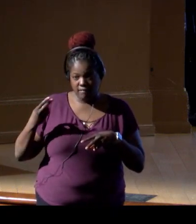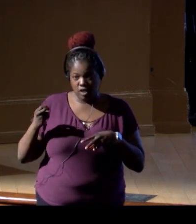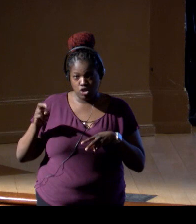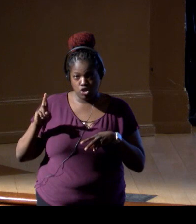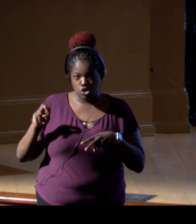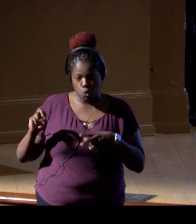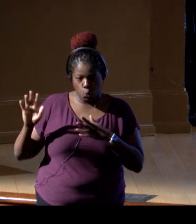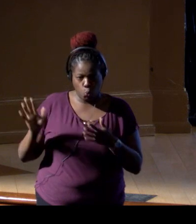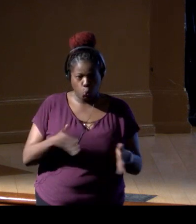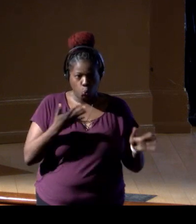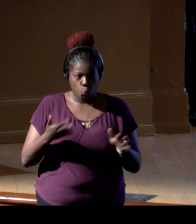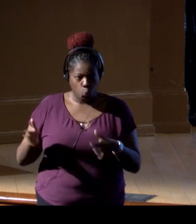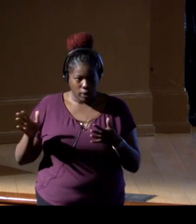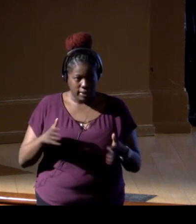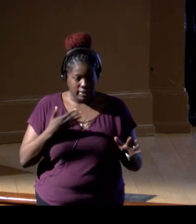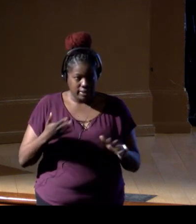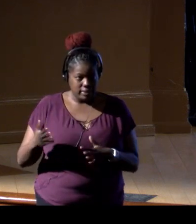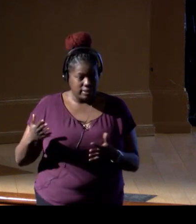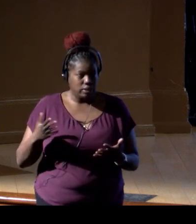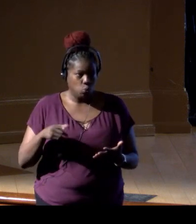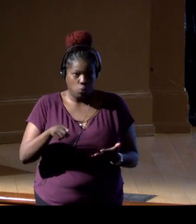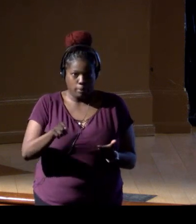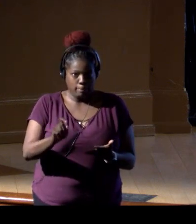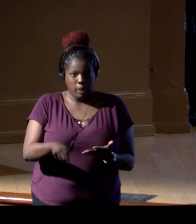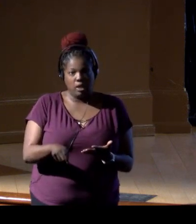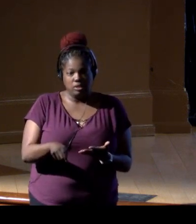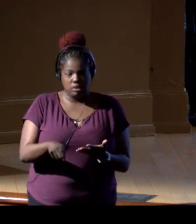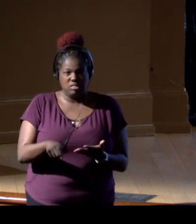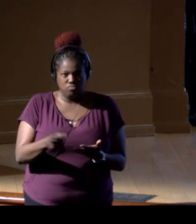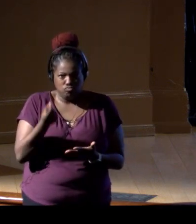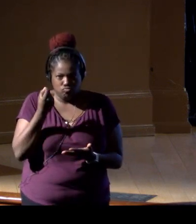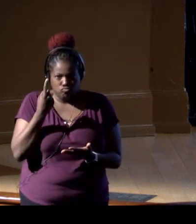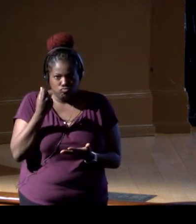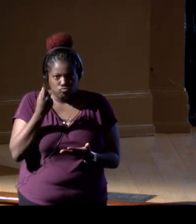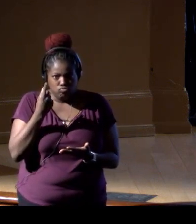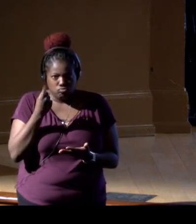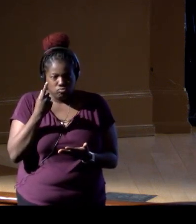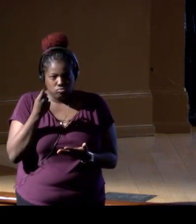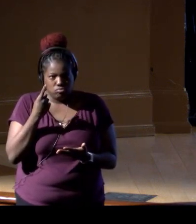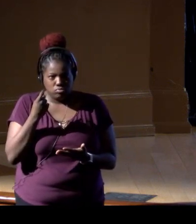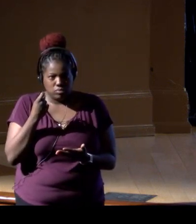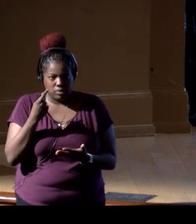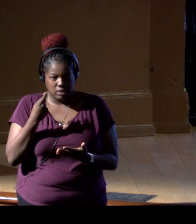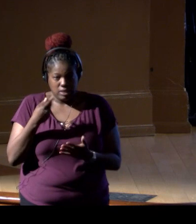I mean, we need to, and we must understand the pre and post-construction effects